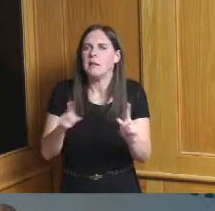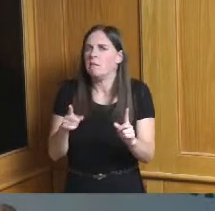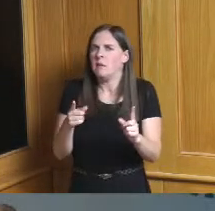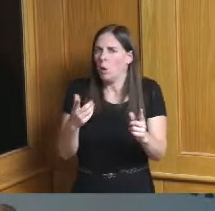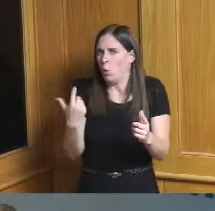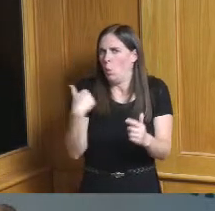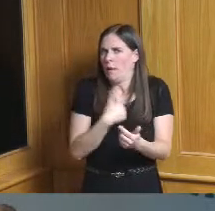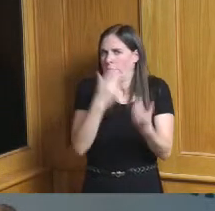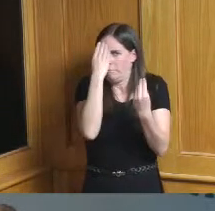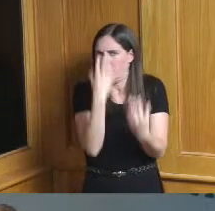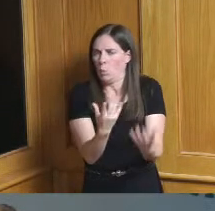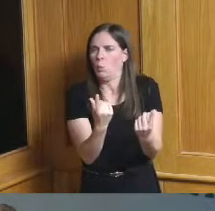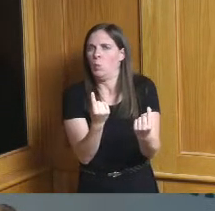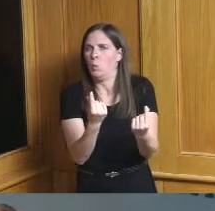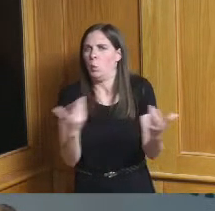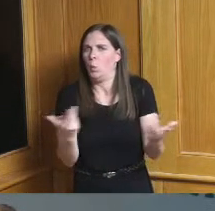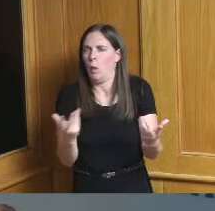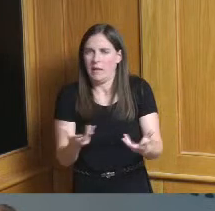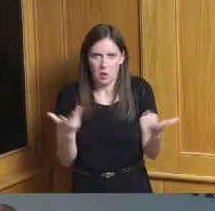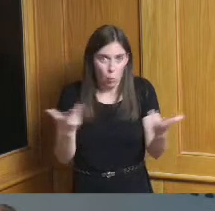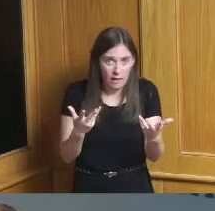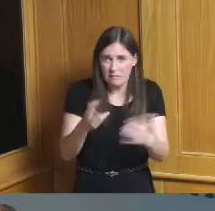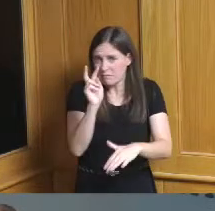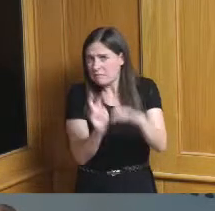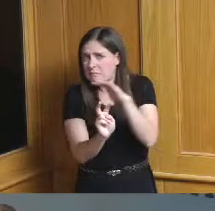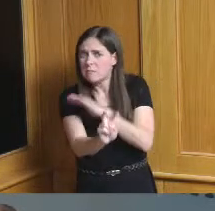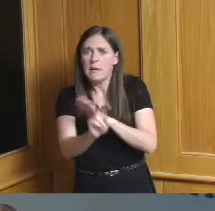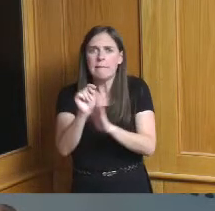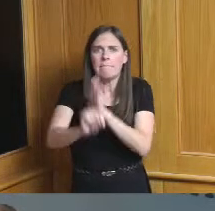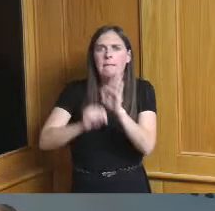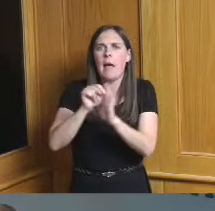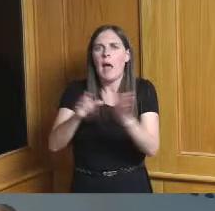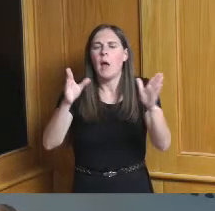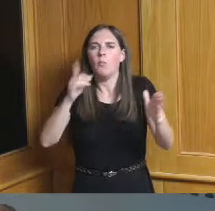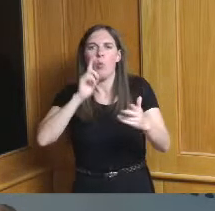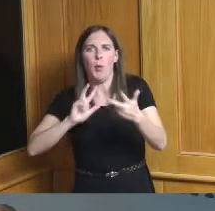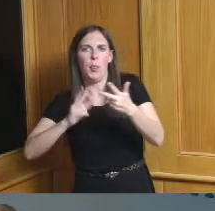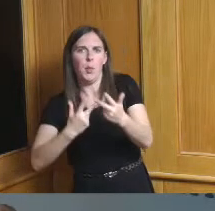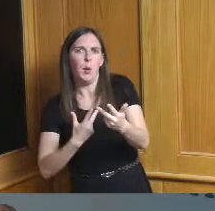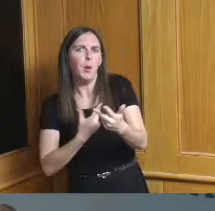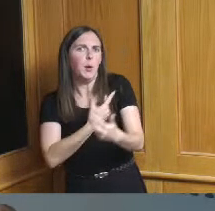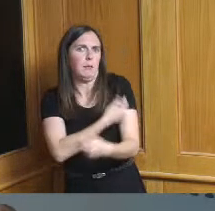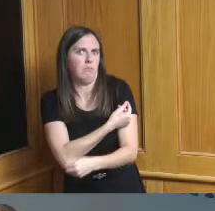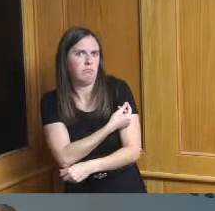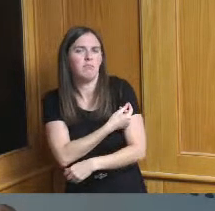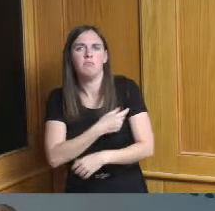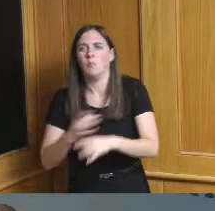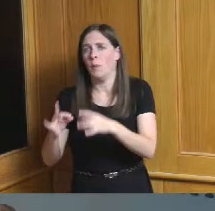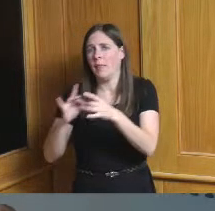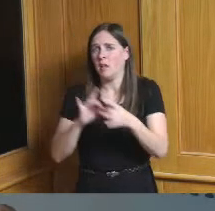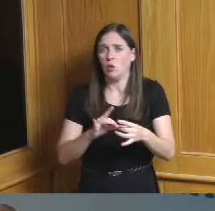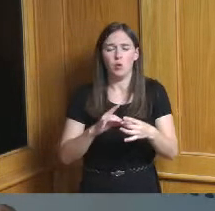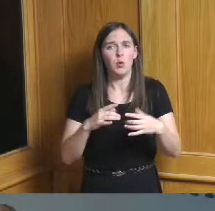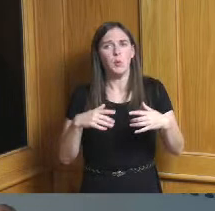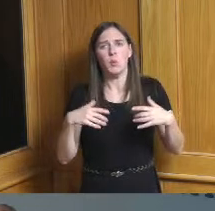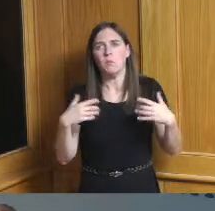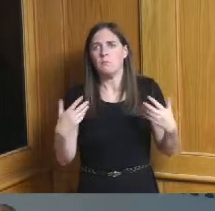is there any timeline associated with the booster as it relates to distance from your second